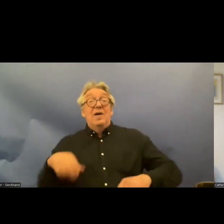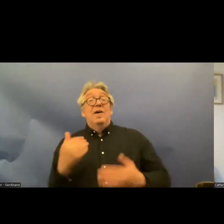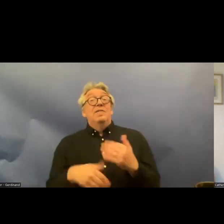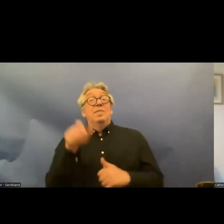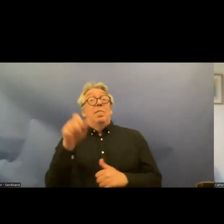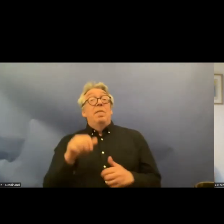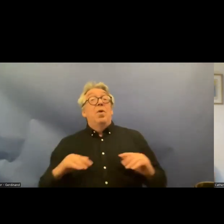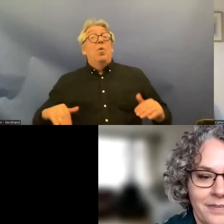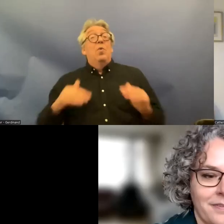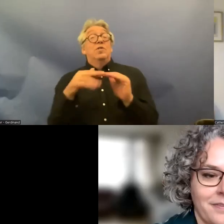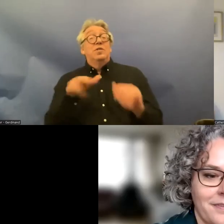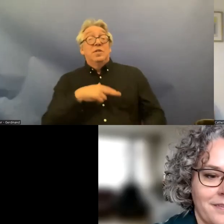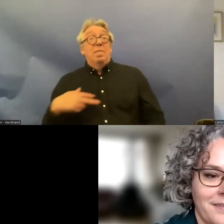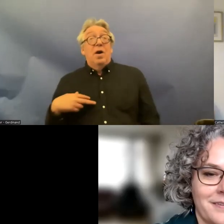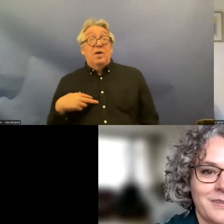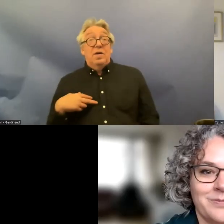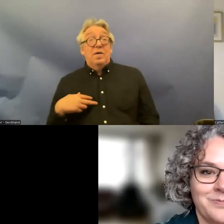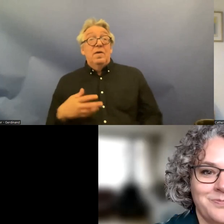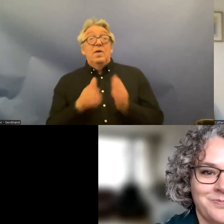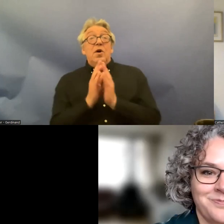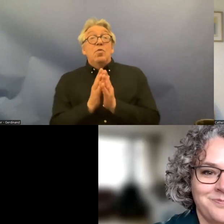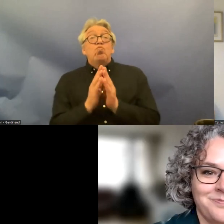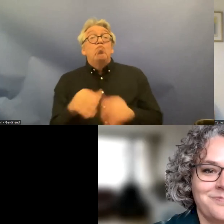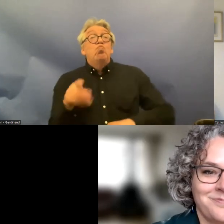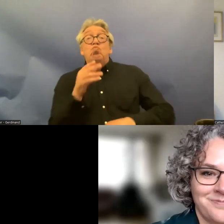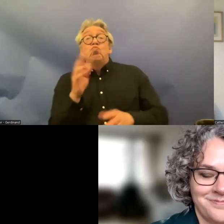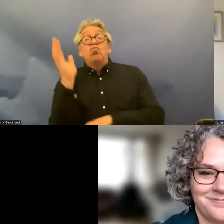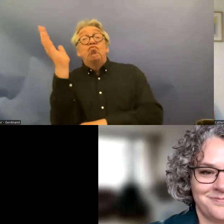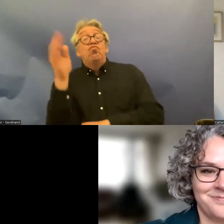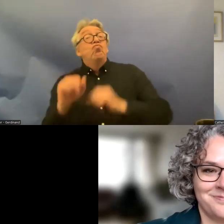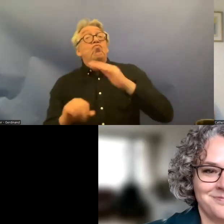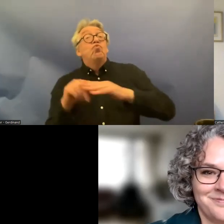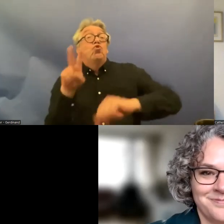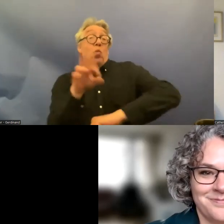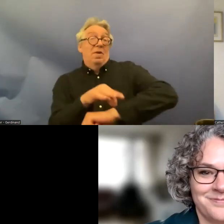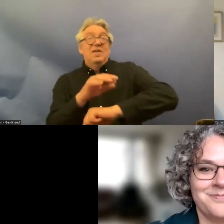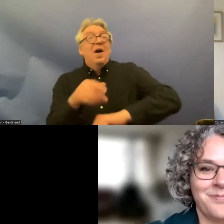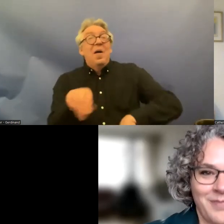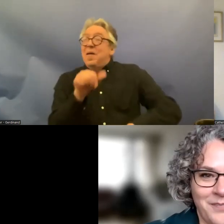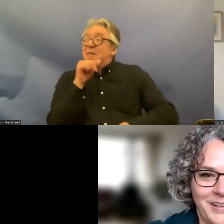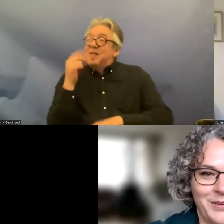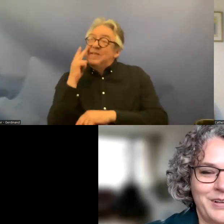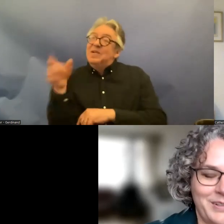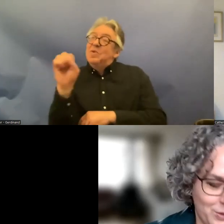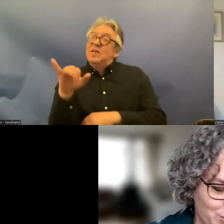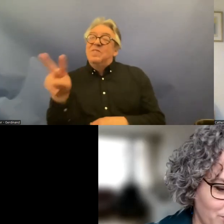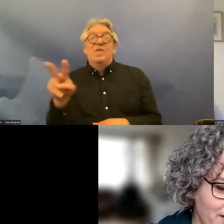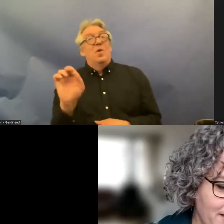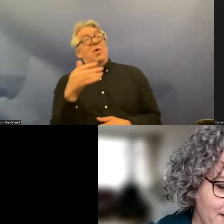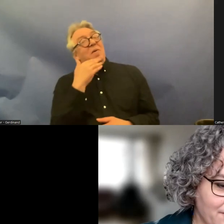in Denmark if everyone could keep to about two minutes this would be great it's lovely to see s and thank you and you too